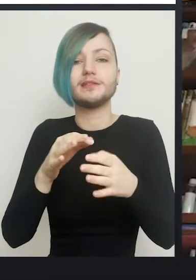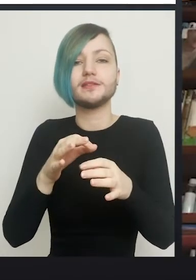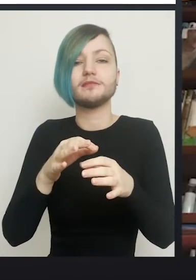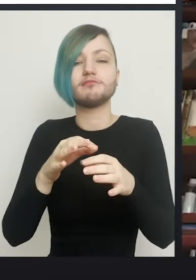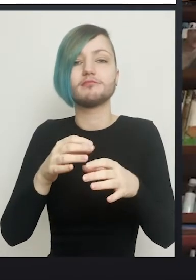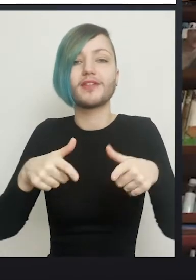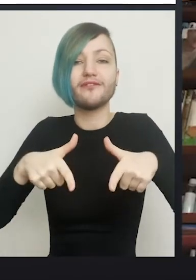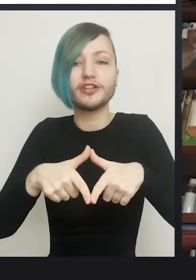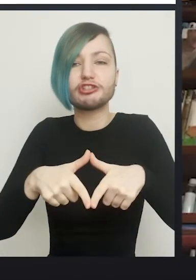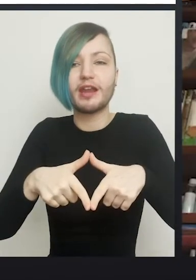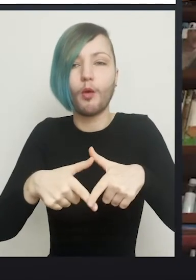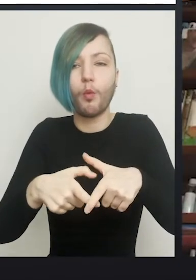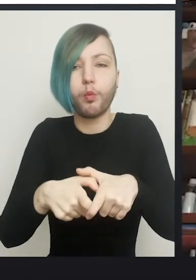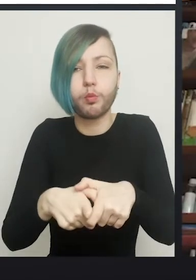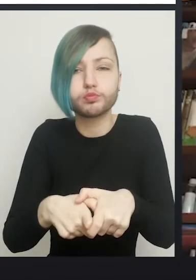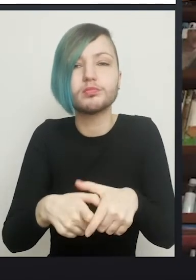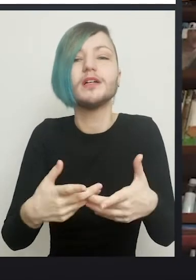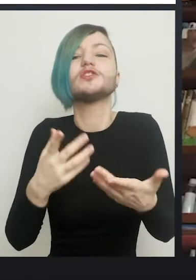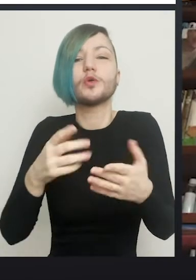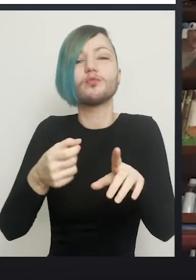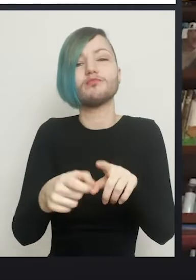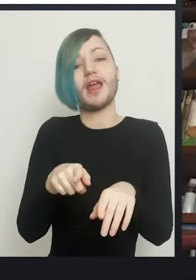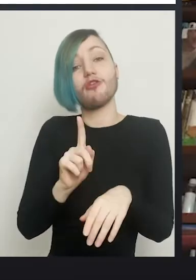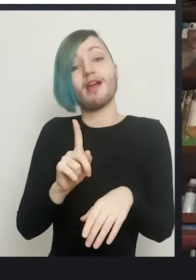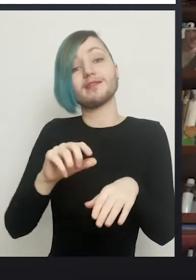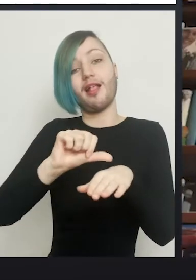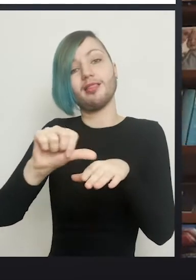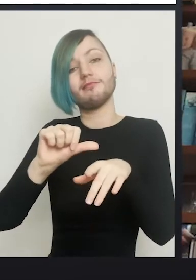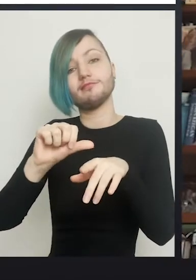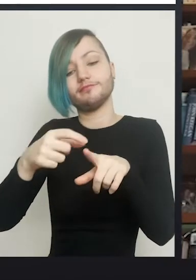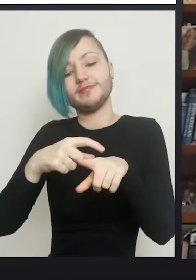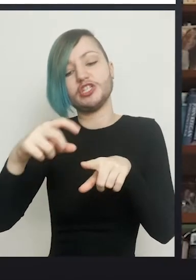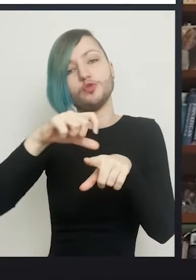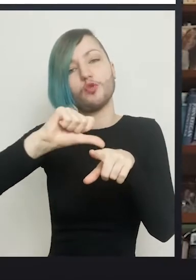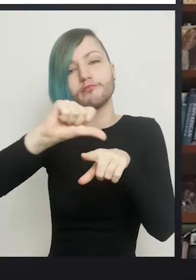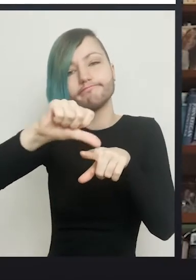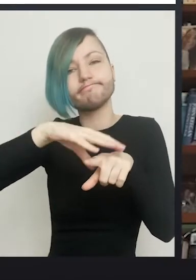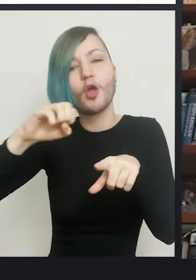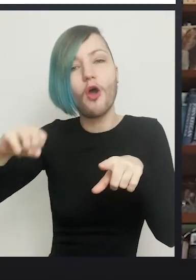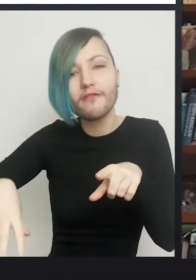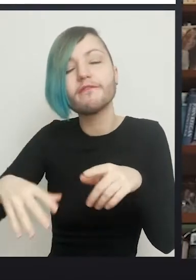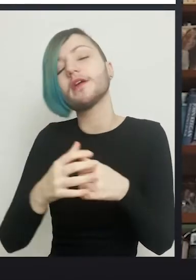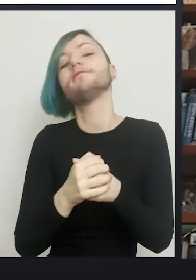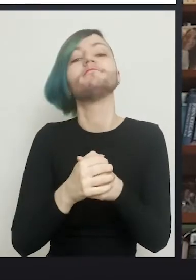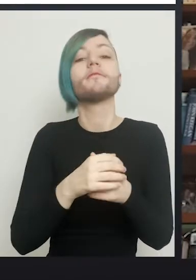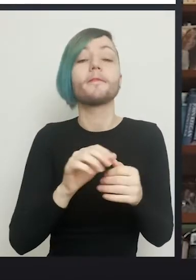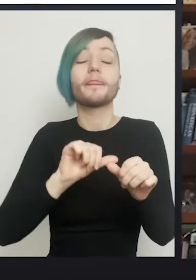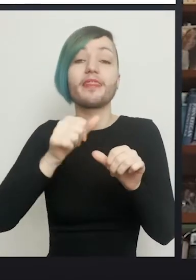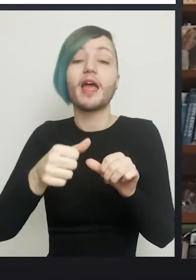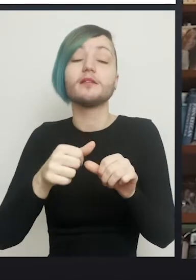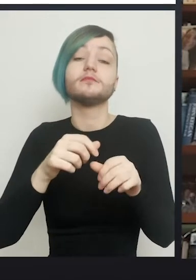So that's removed, and sewn down, and then the penile skin tube can be inverted back into the cavity.